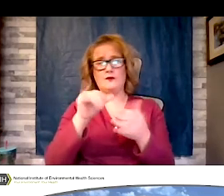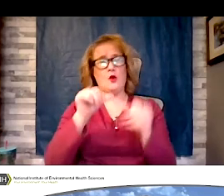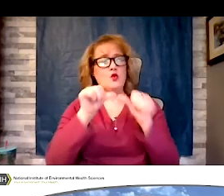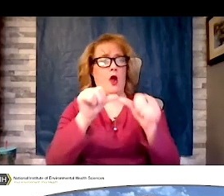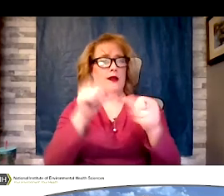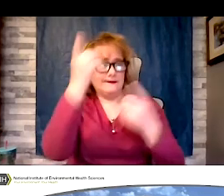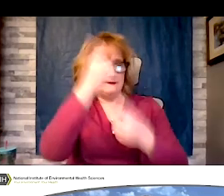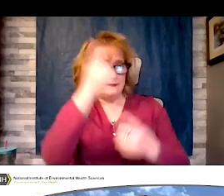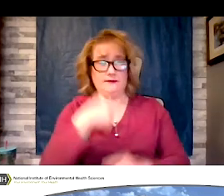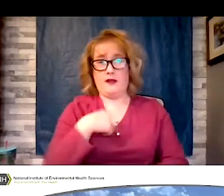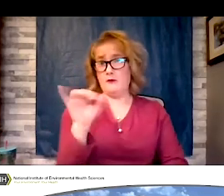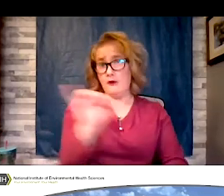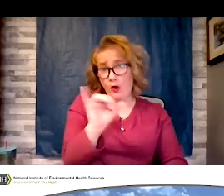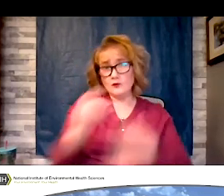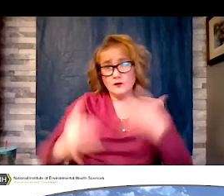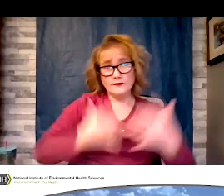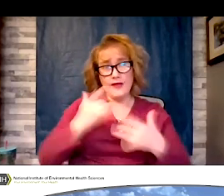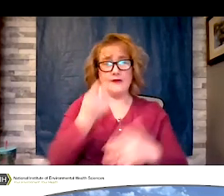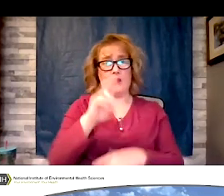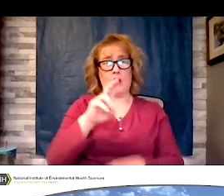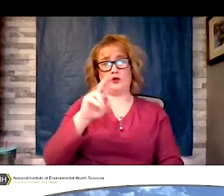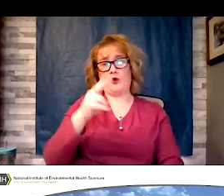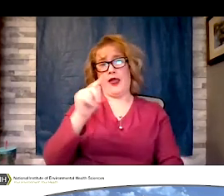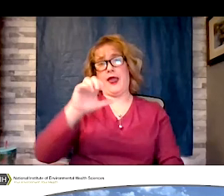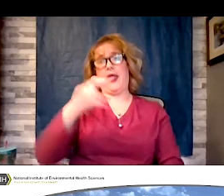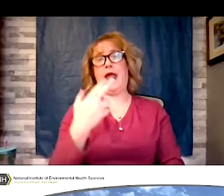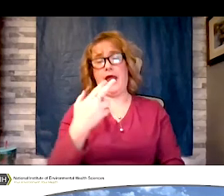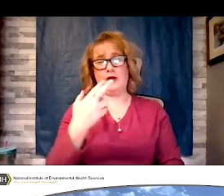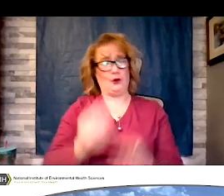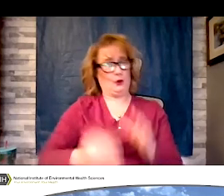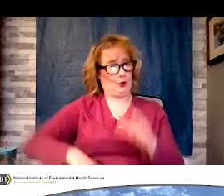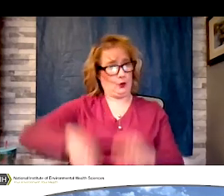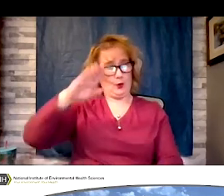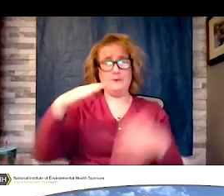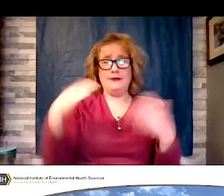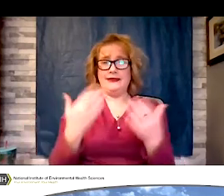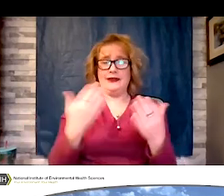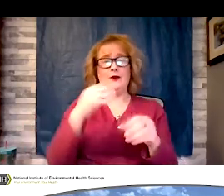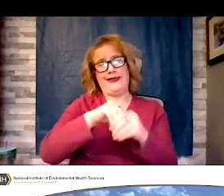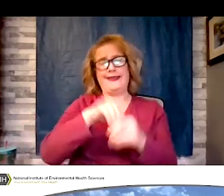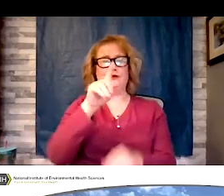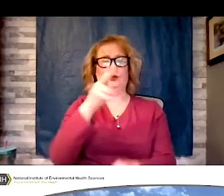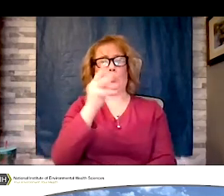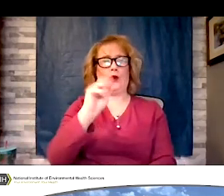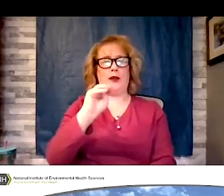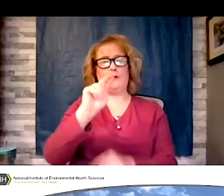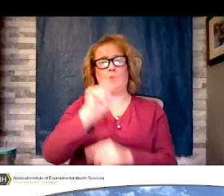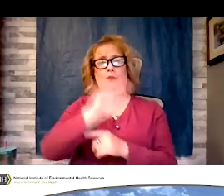Dr. Hatch grew up right here in Durham, North Carolina and is graduate of my alma mater, North